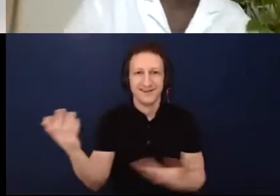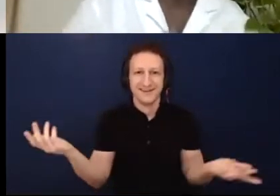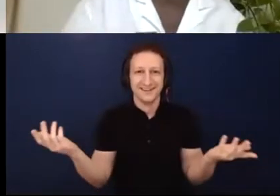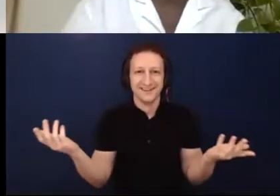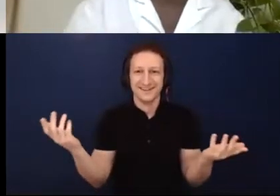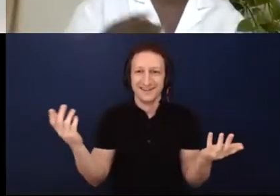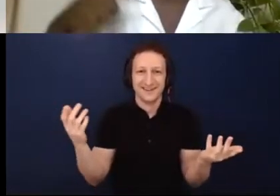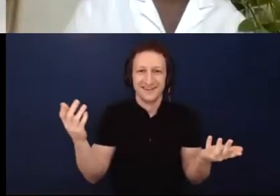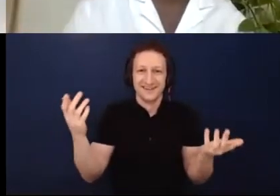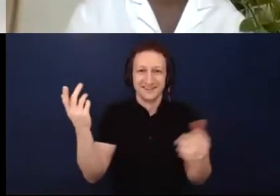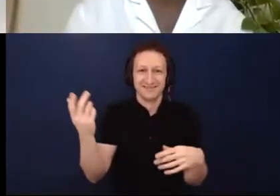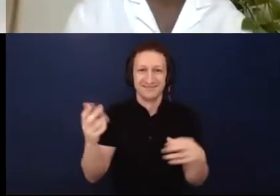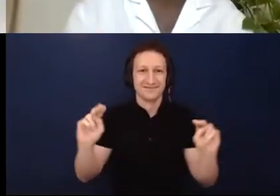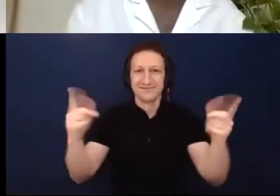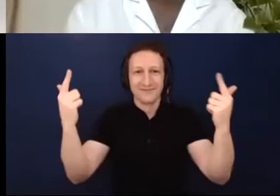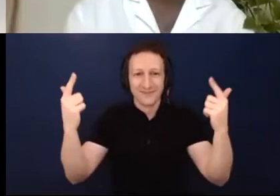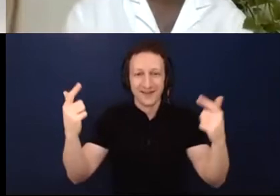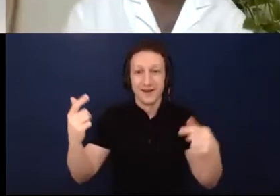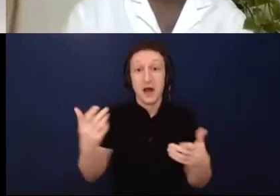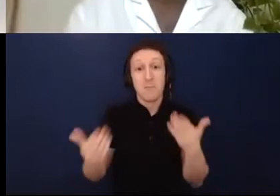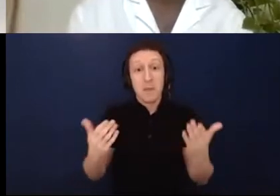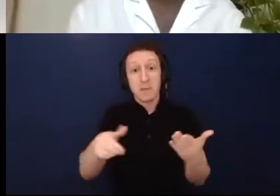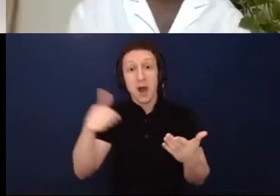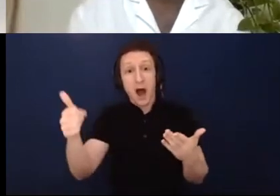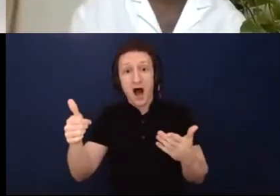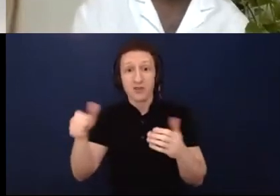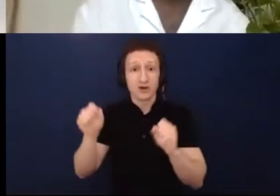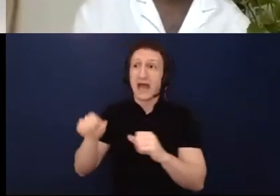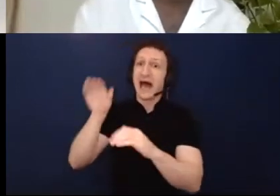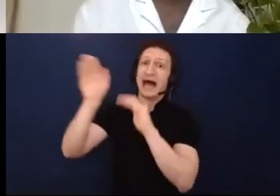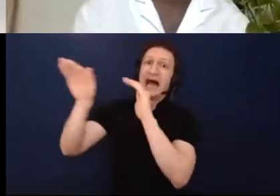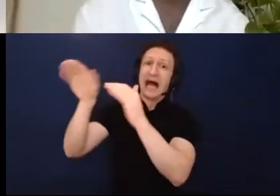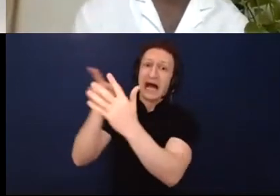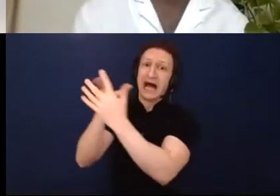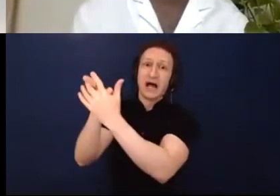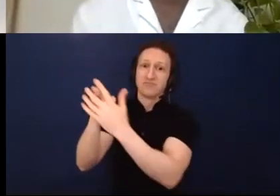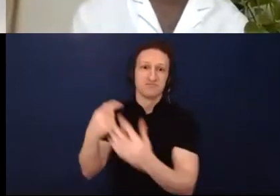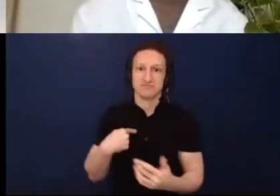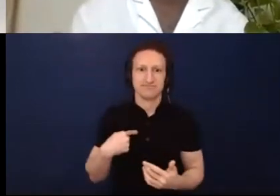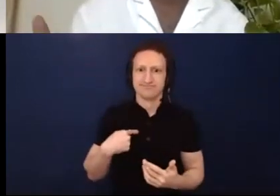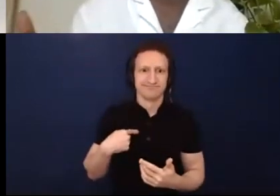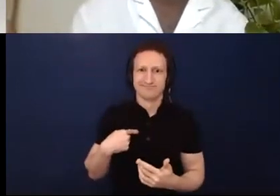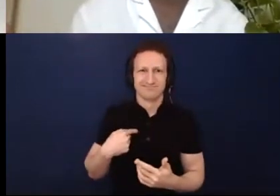for me than my peers. So in experiencing that, there is this way in which, if